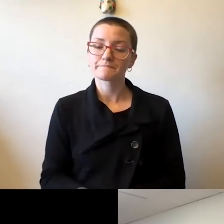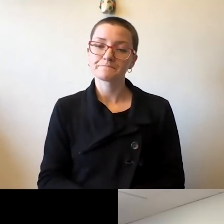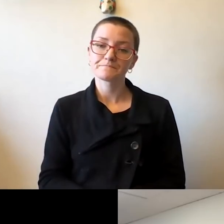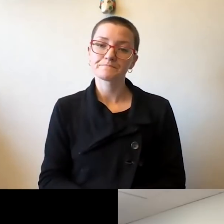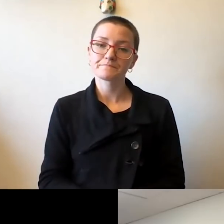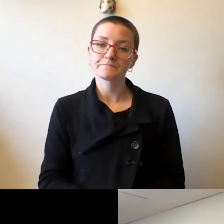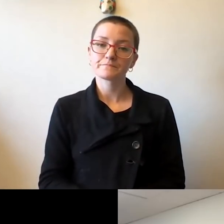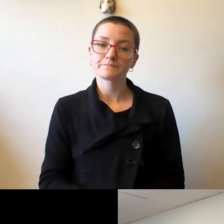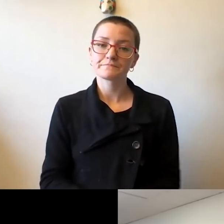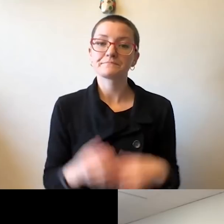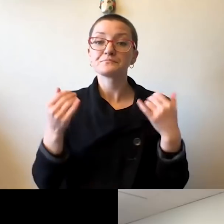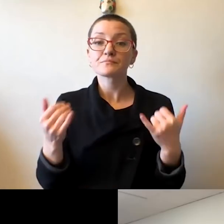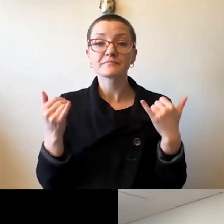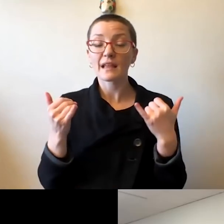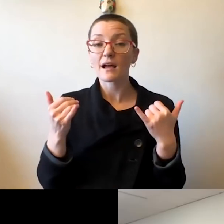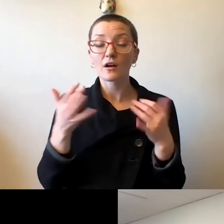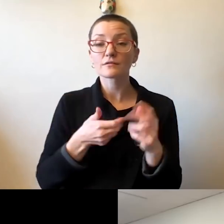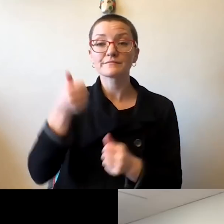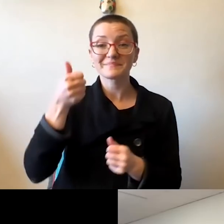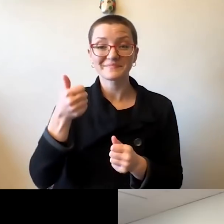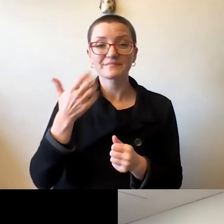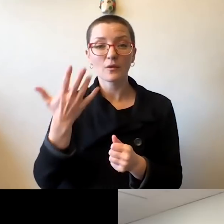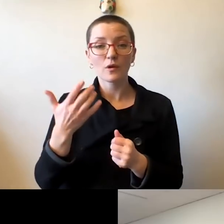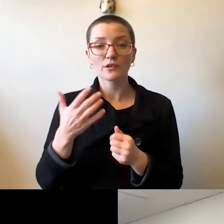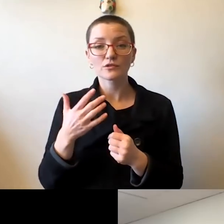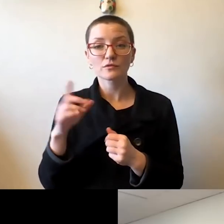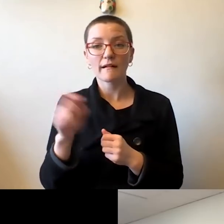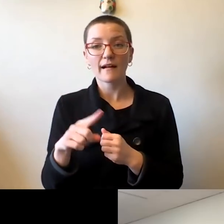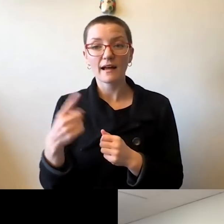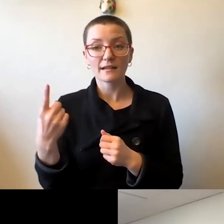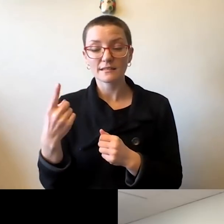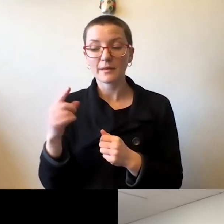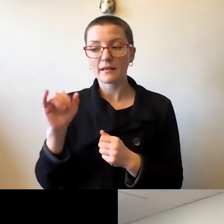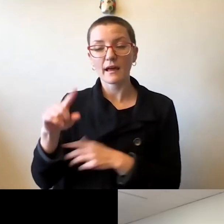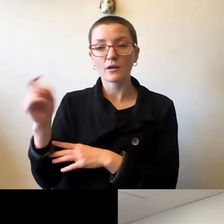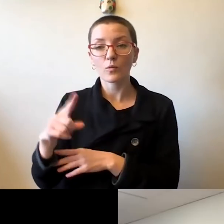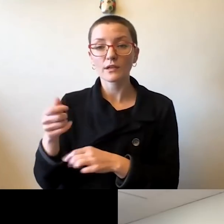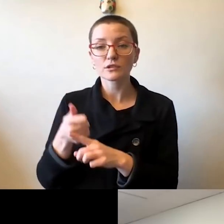Now, Chancellor, I would like to move to a question that, I know is a significant concern for all of us.